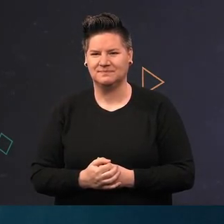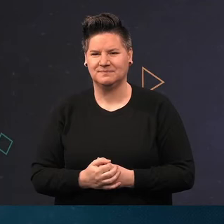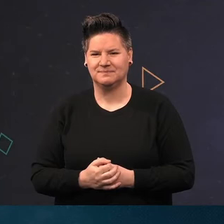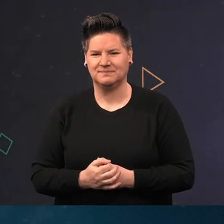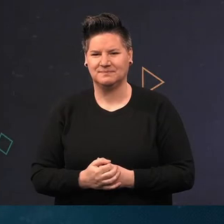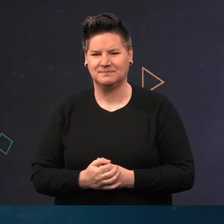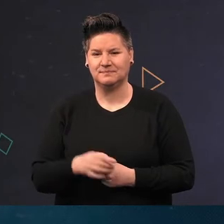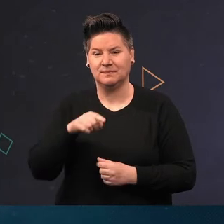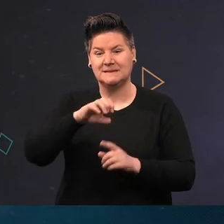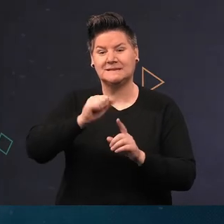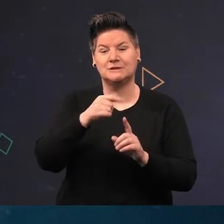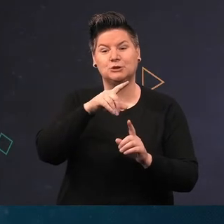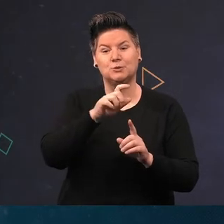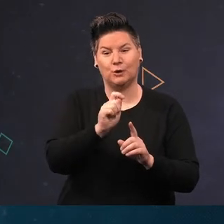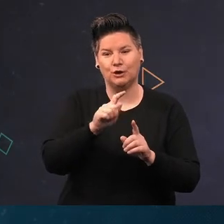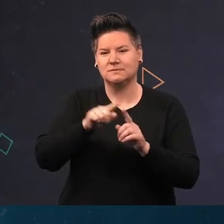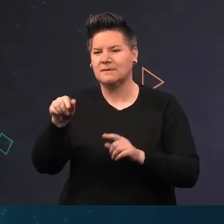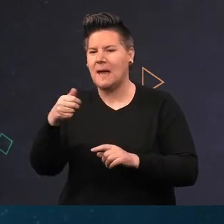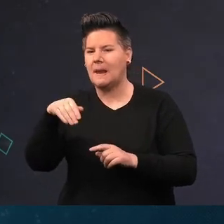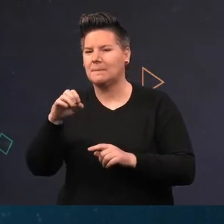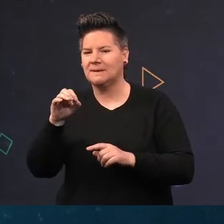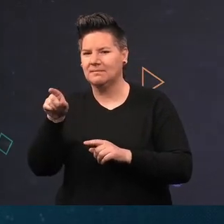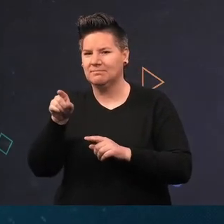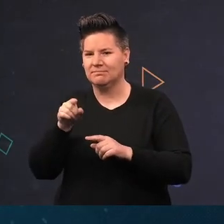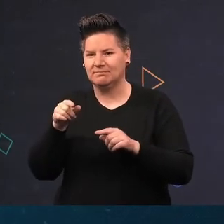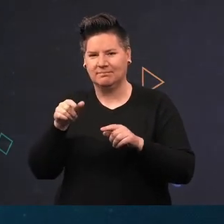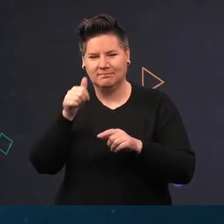The sea squirt and anemone grab our attention but we miss the fish!